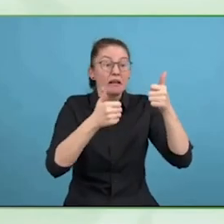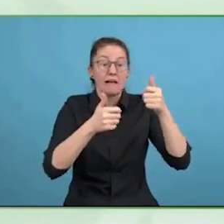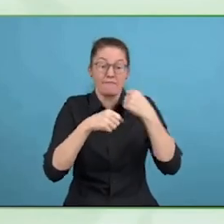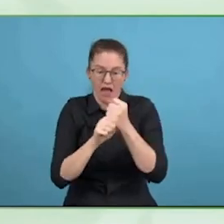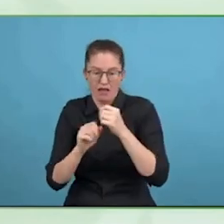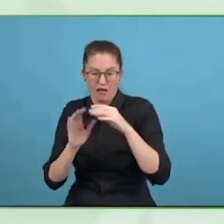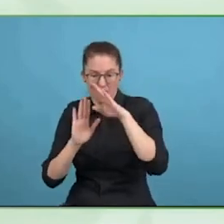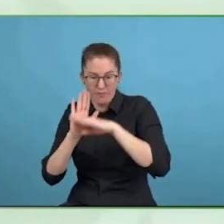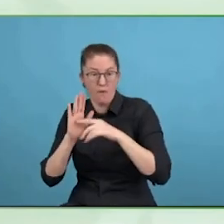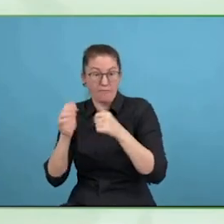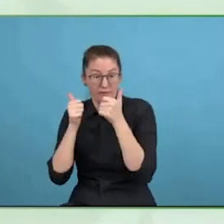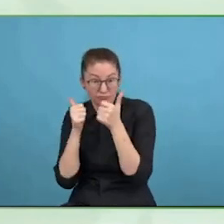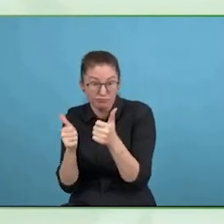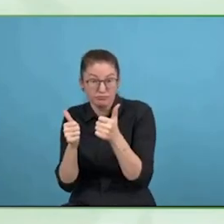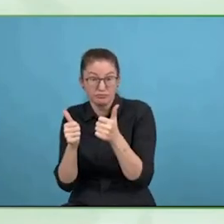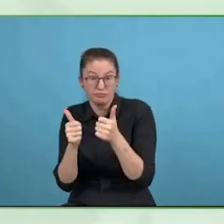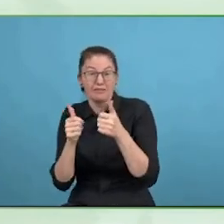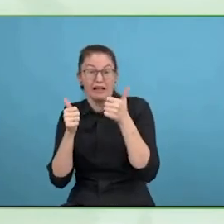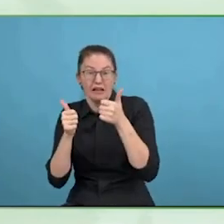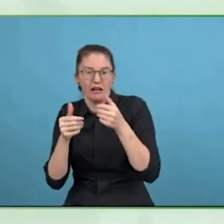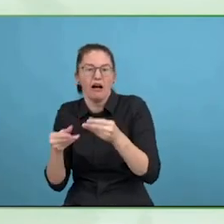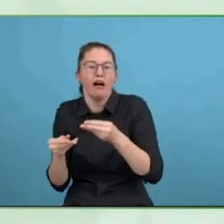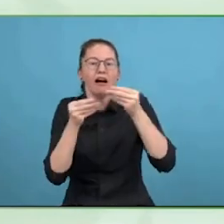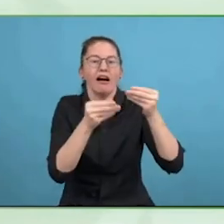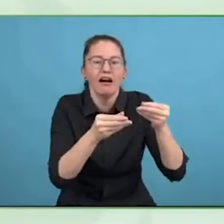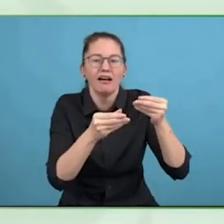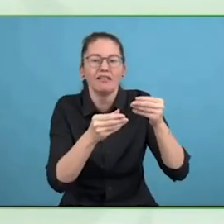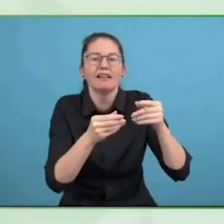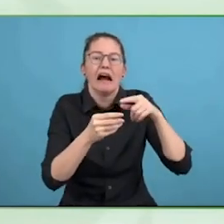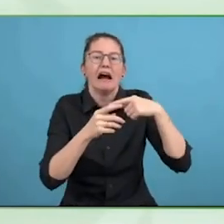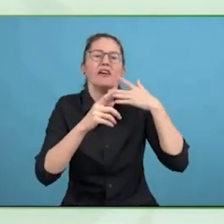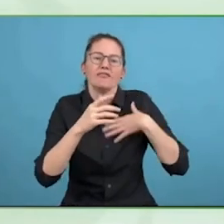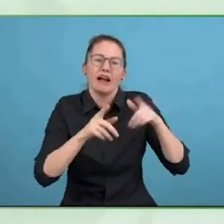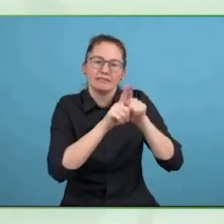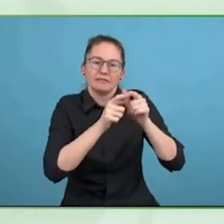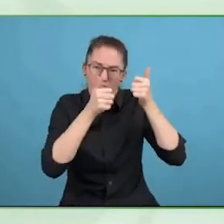That means we need to support the representatives of those companies